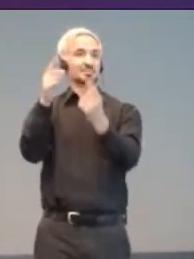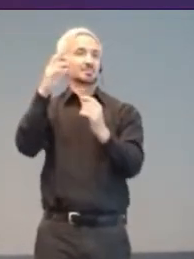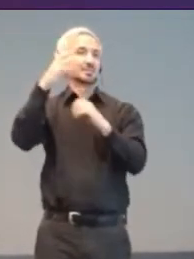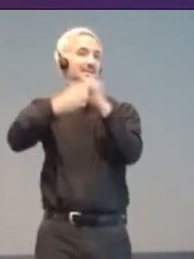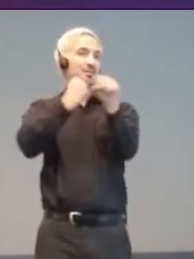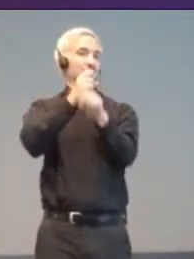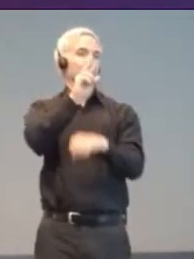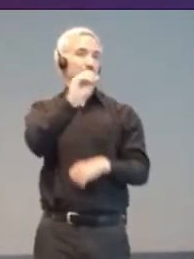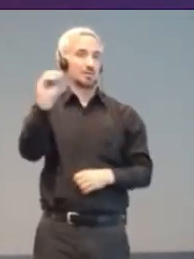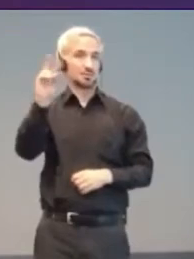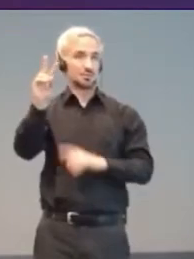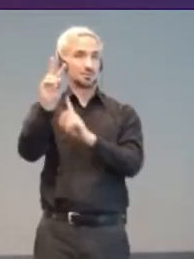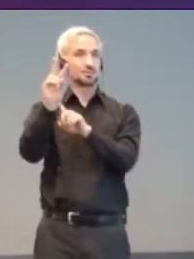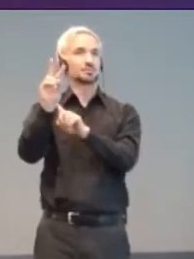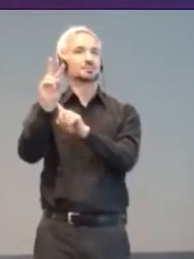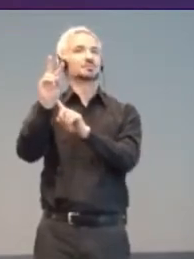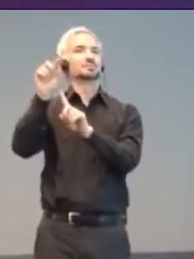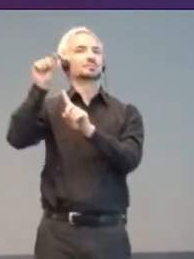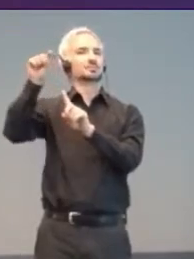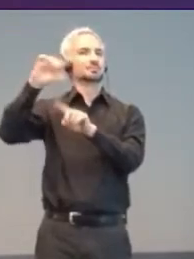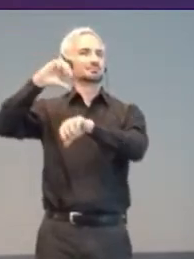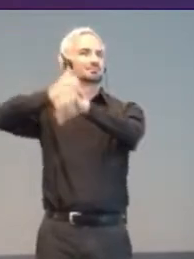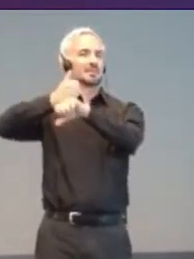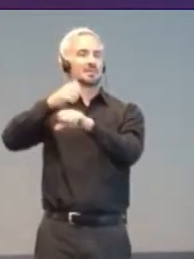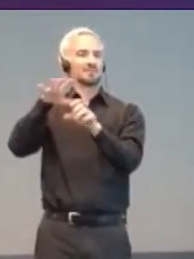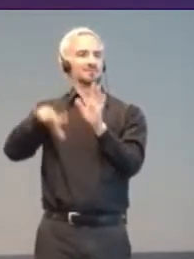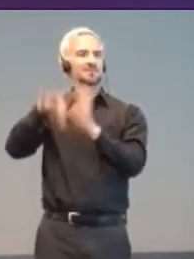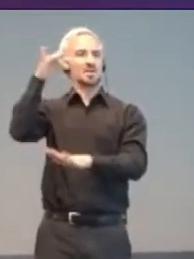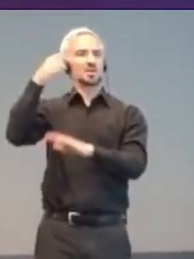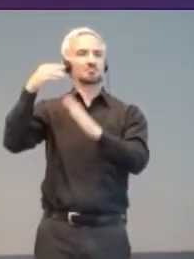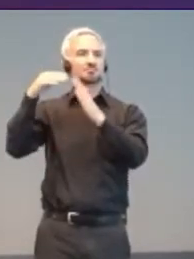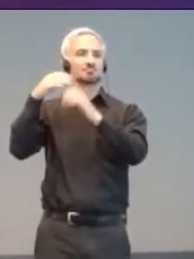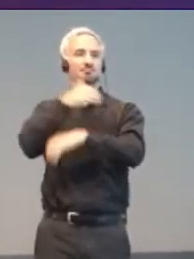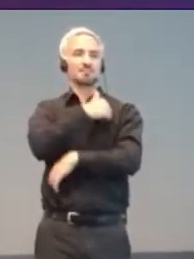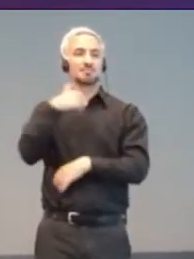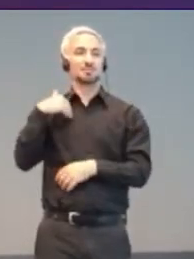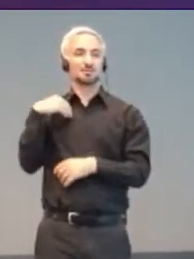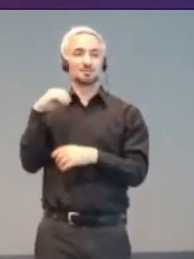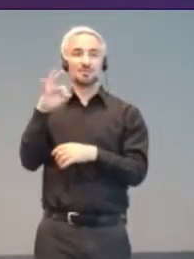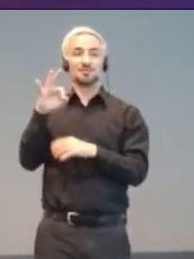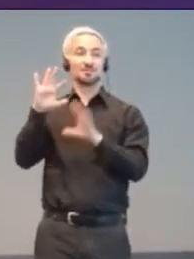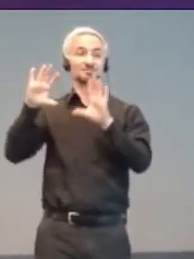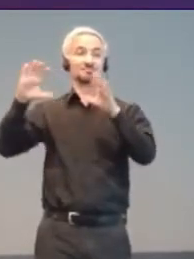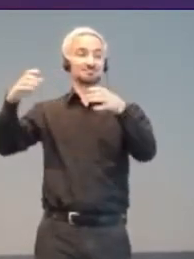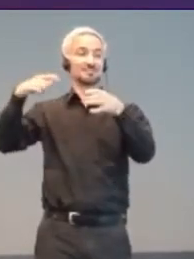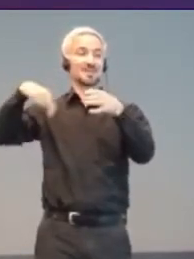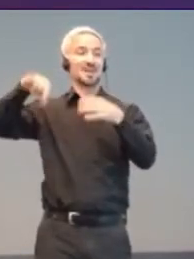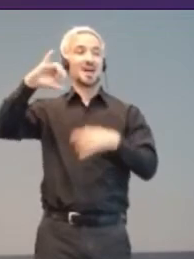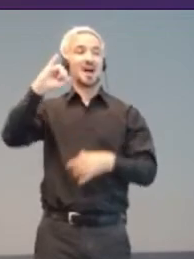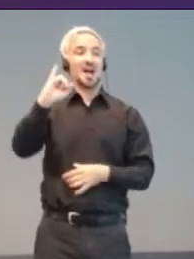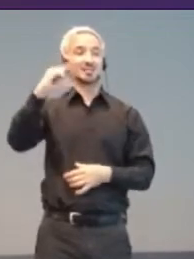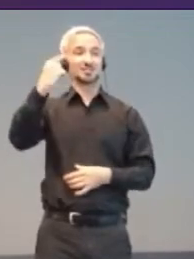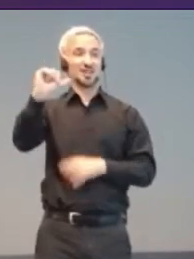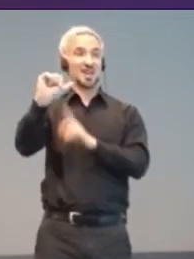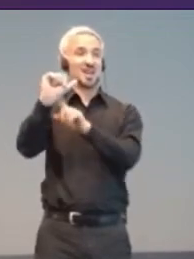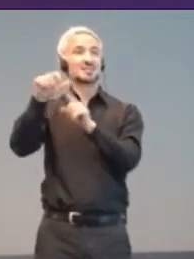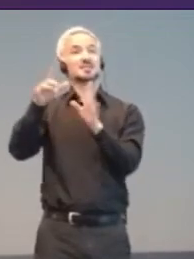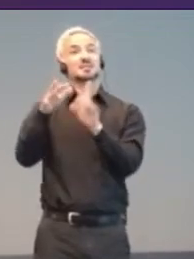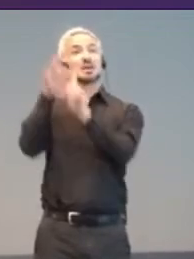IGDA Game Accessibility Special Interest Group and he's also always learning...